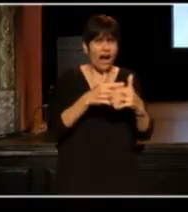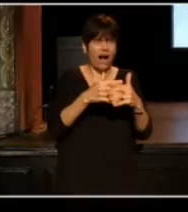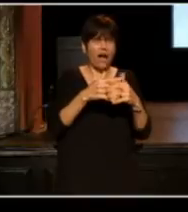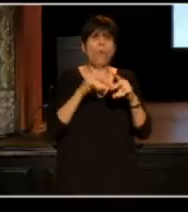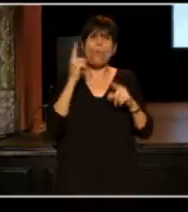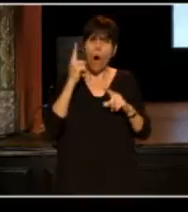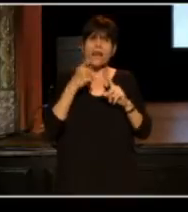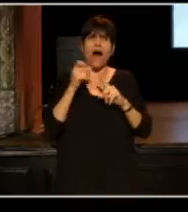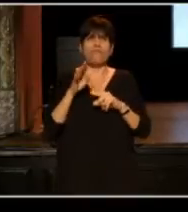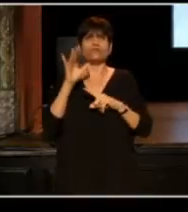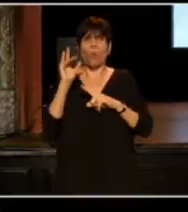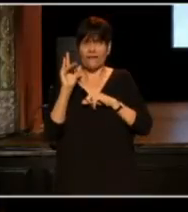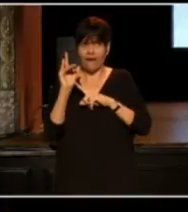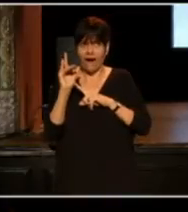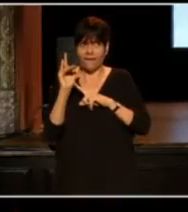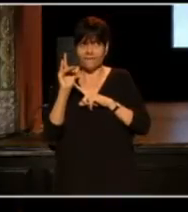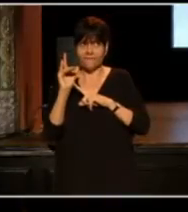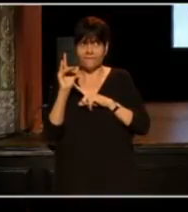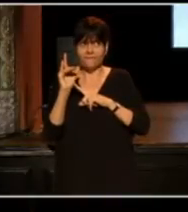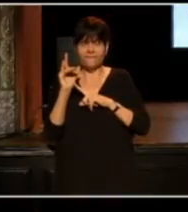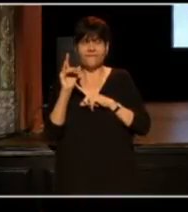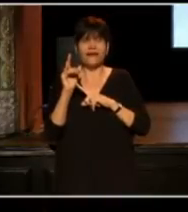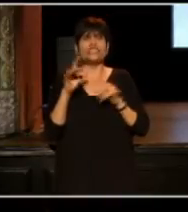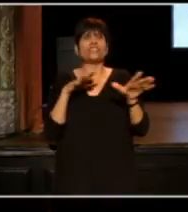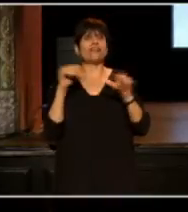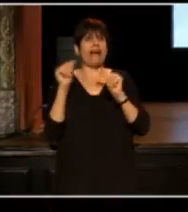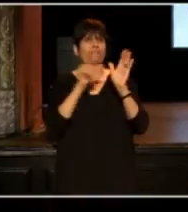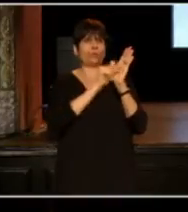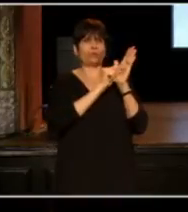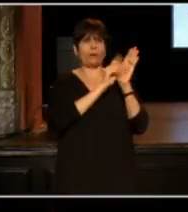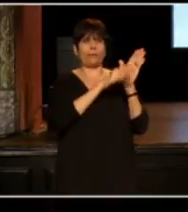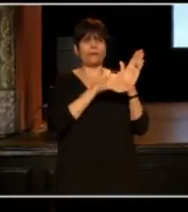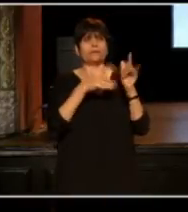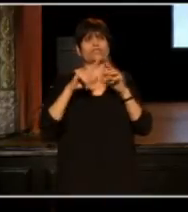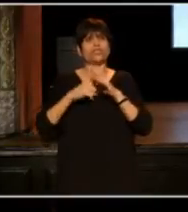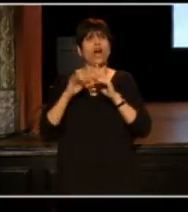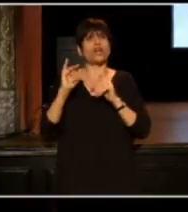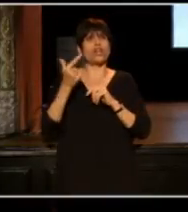She left the newspaper world to start a yoga studio.